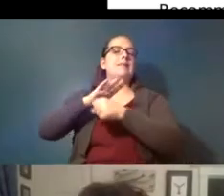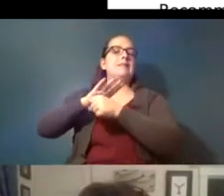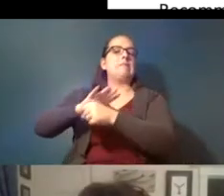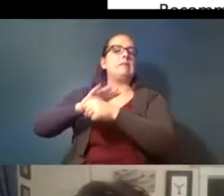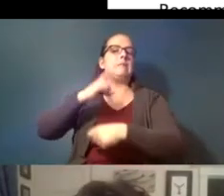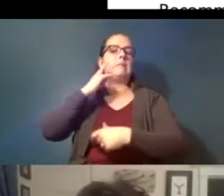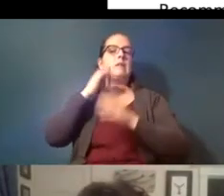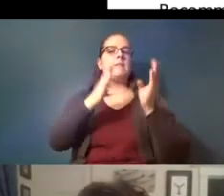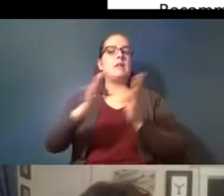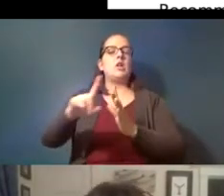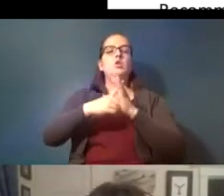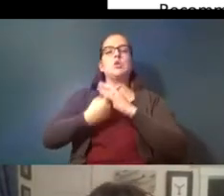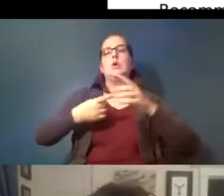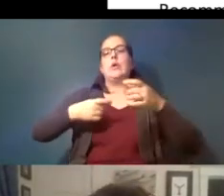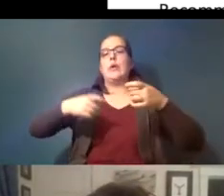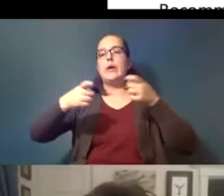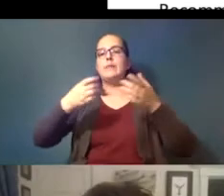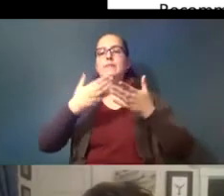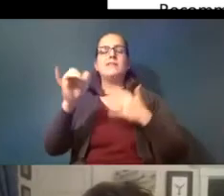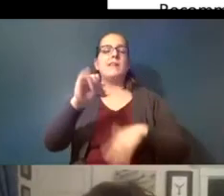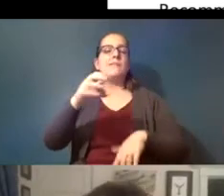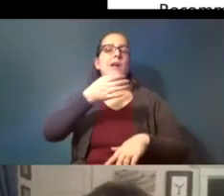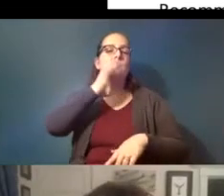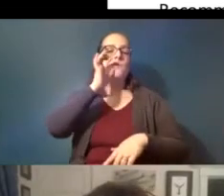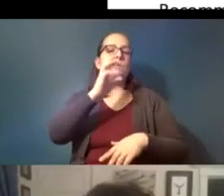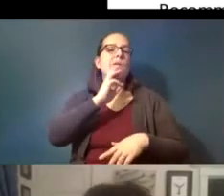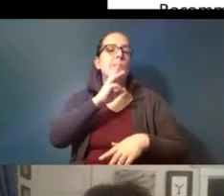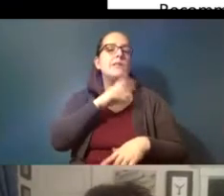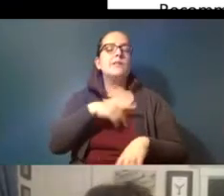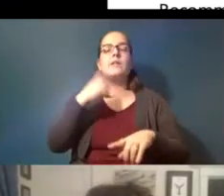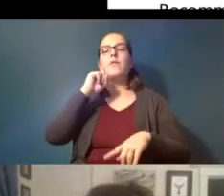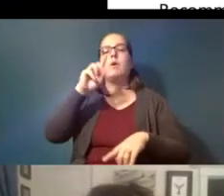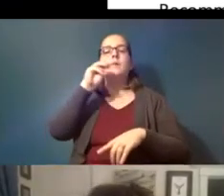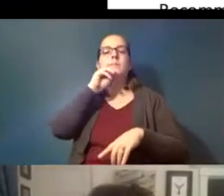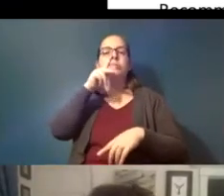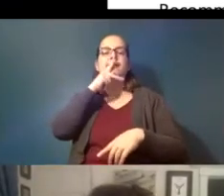starting to regulate things like drinking water for microplastics in a couple of years